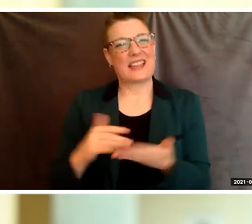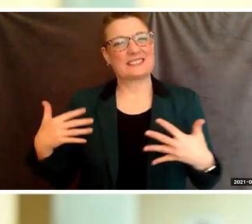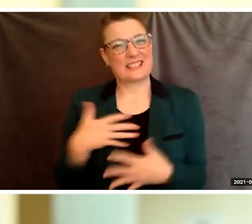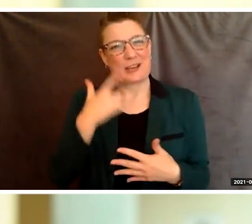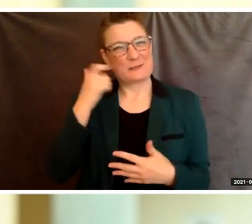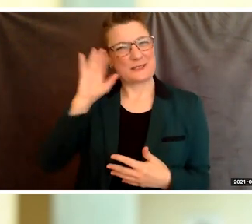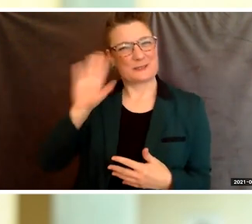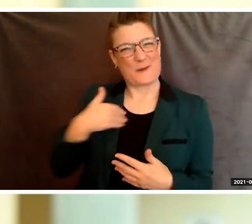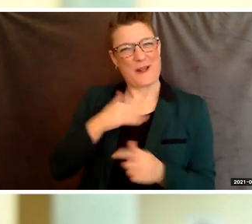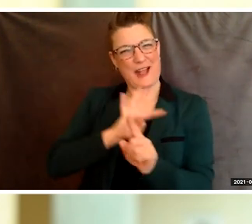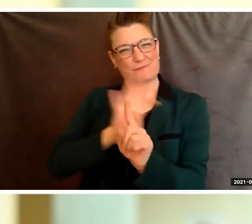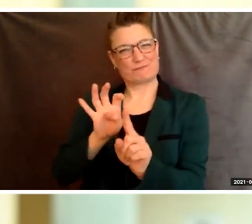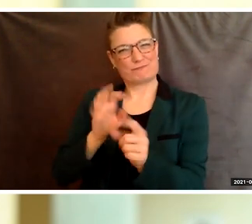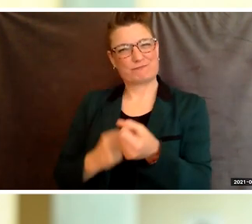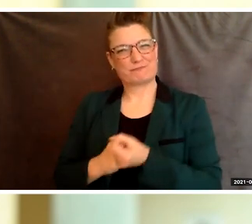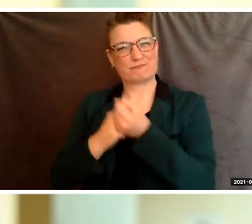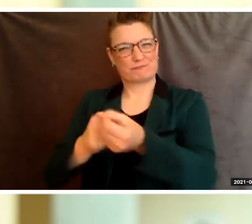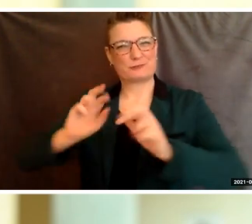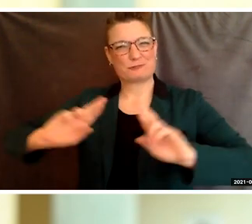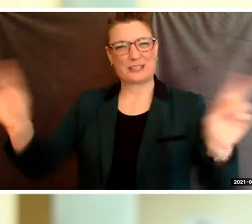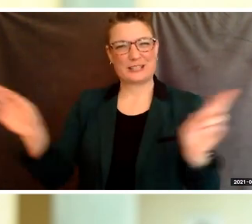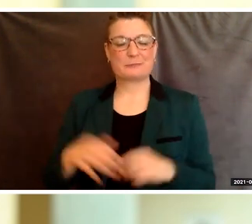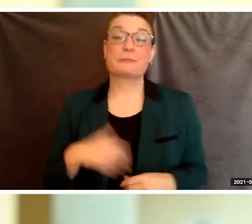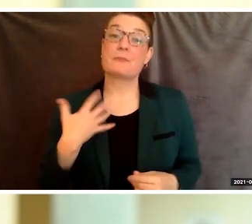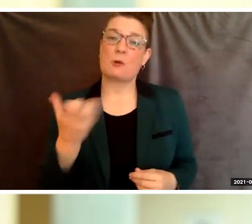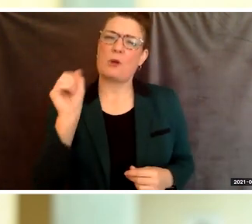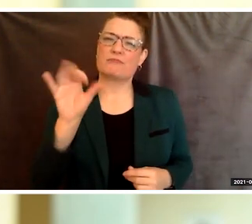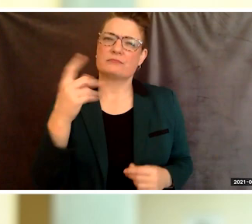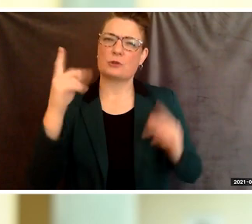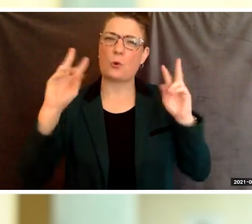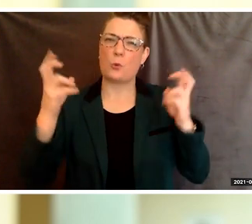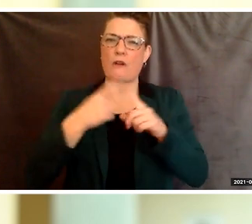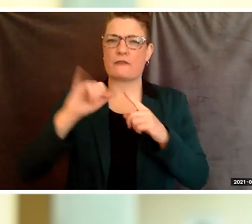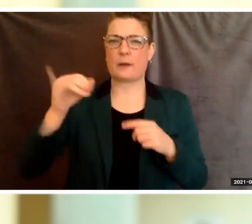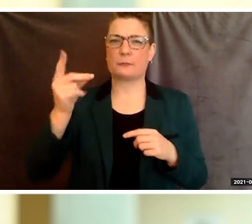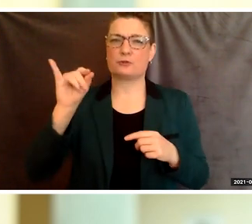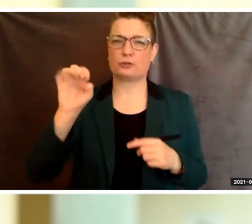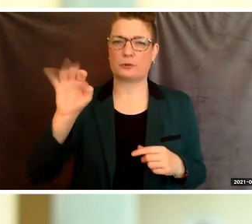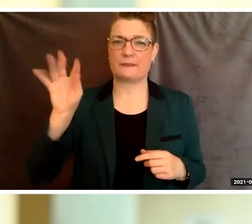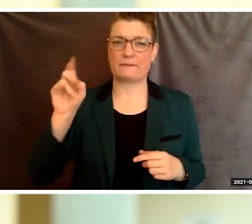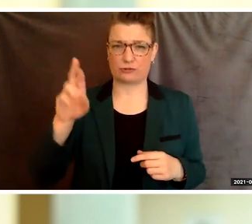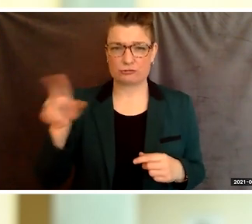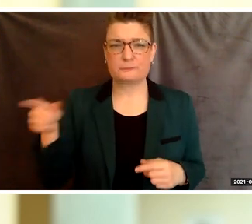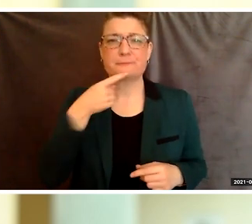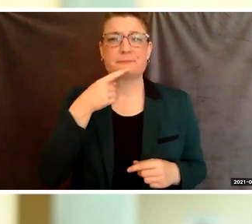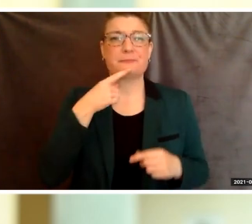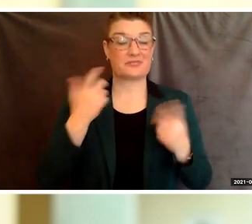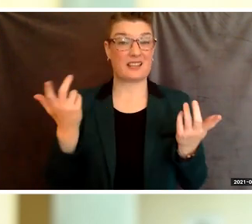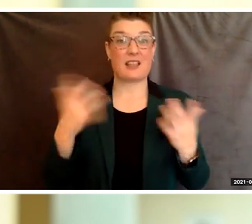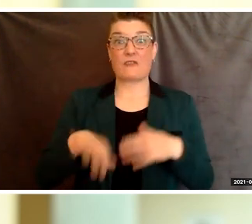I want to share with you a quote from Jodie foster, "There is nothing more beautiful than finding your course,